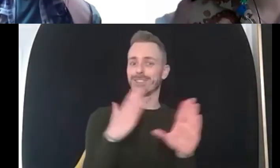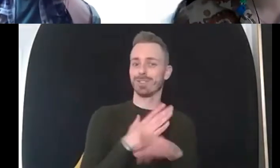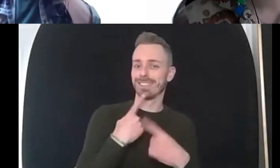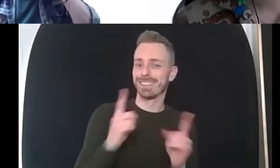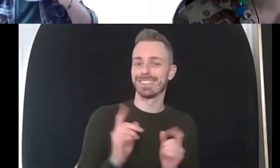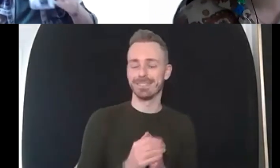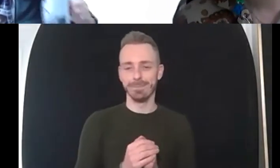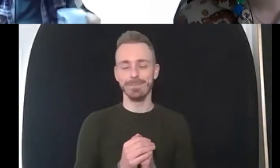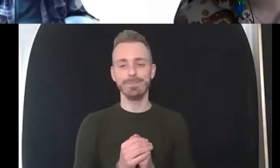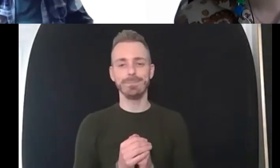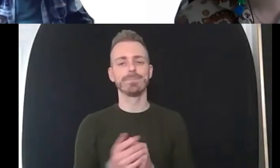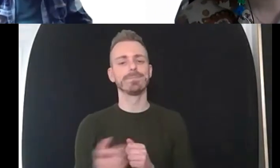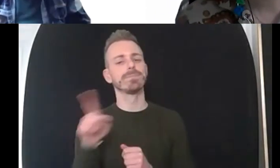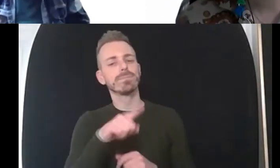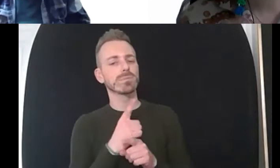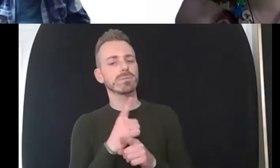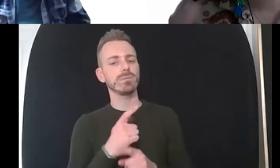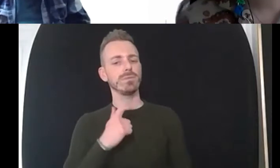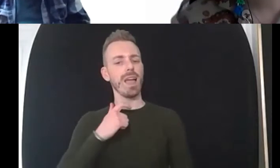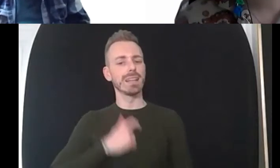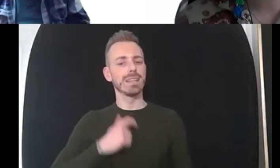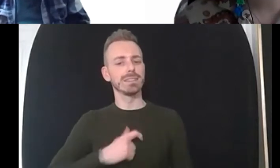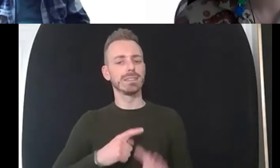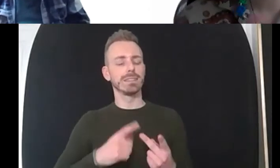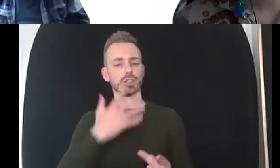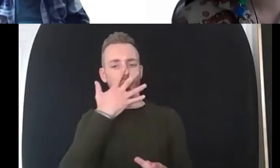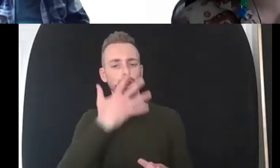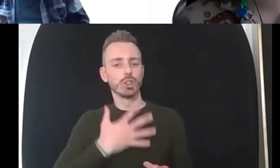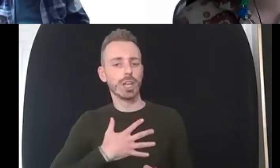shame and self-acceptance what i'm kind of you know concluding from the things that you were